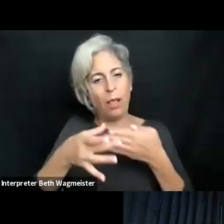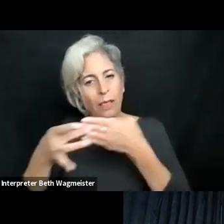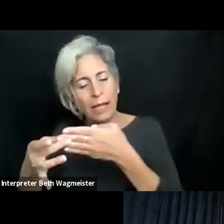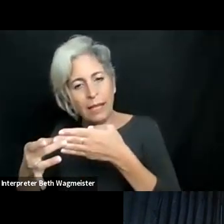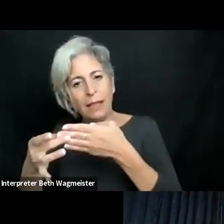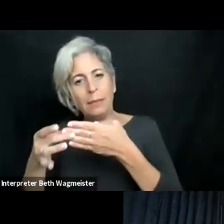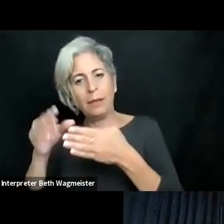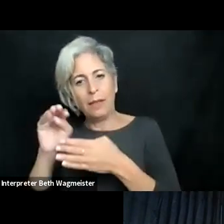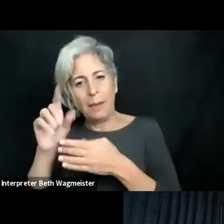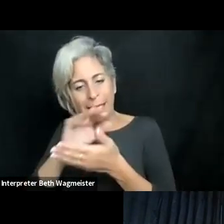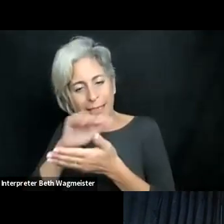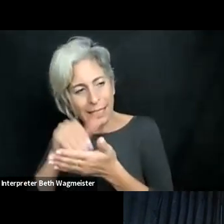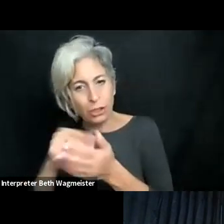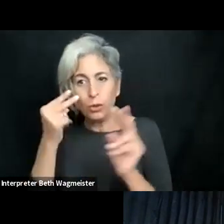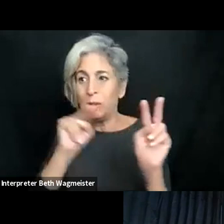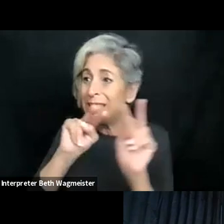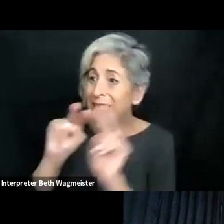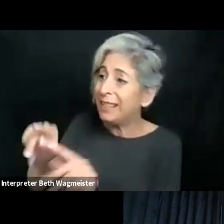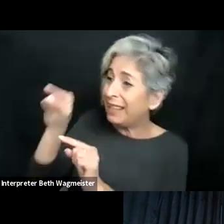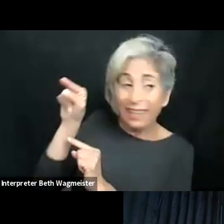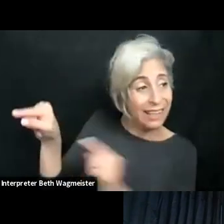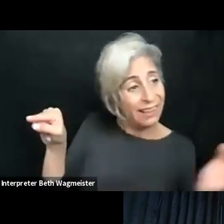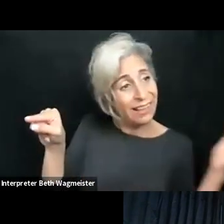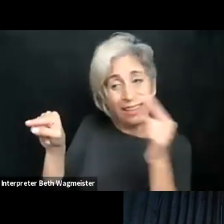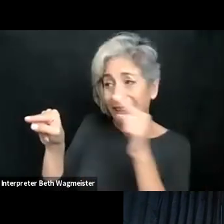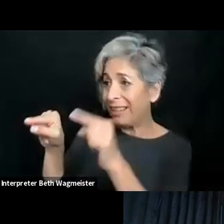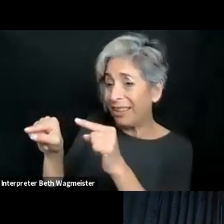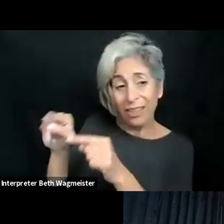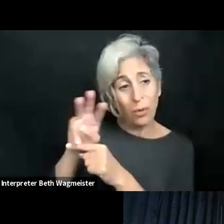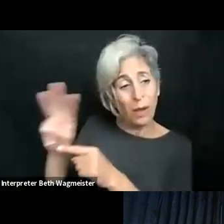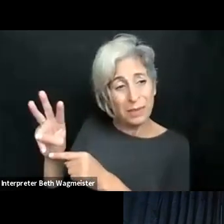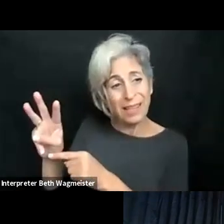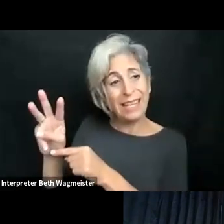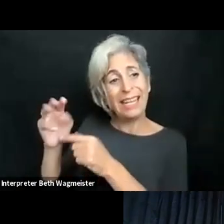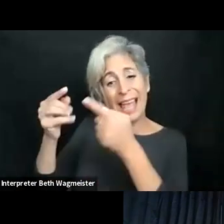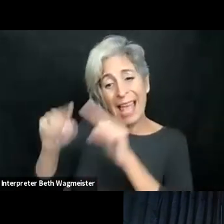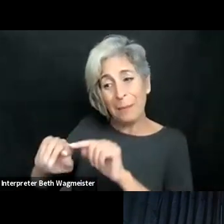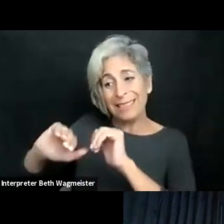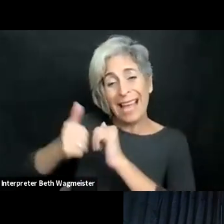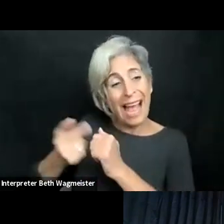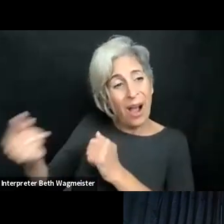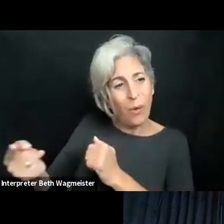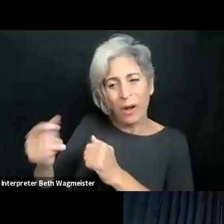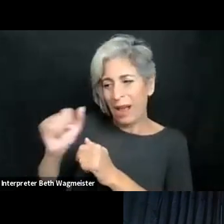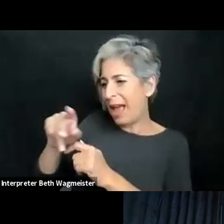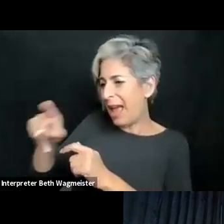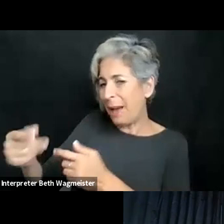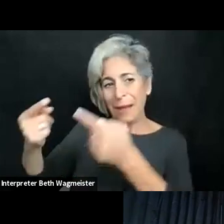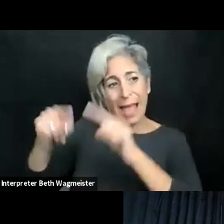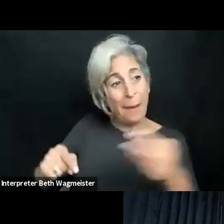in mind. And usually this is very interesting for them, and I would take them to Meta